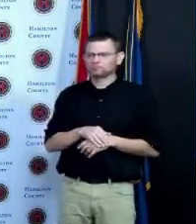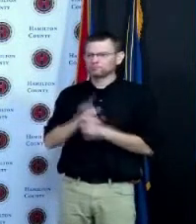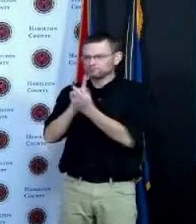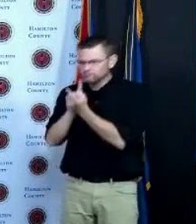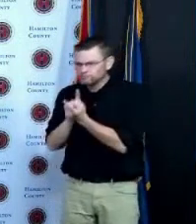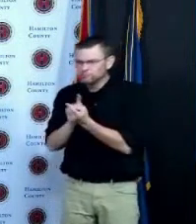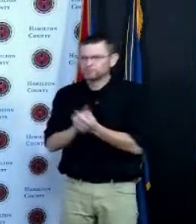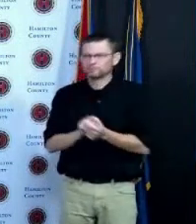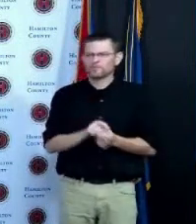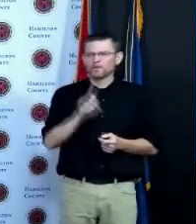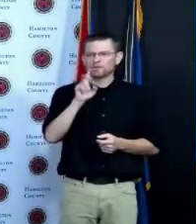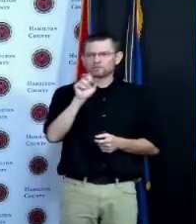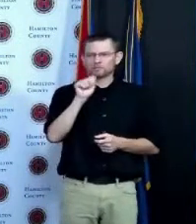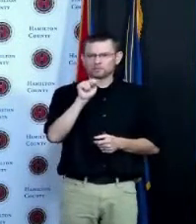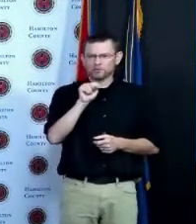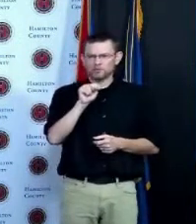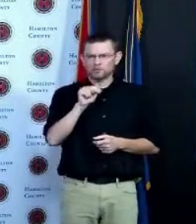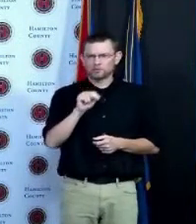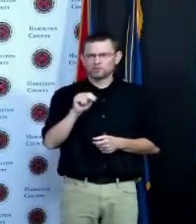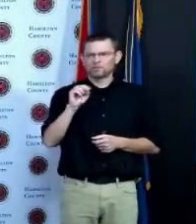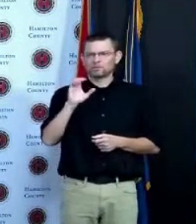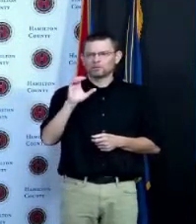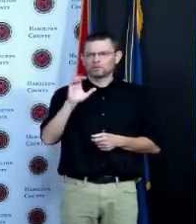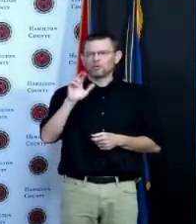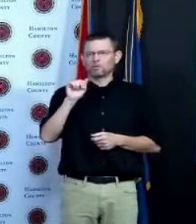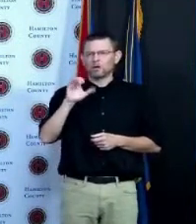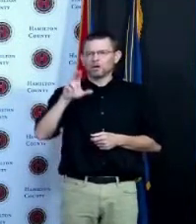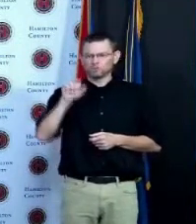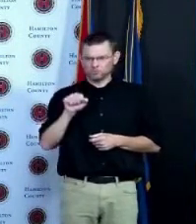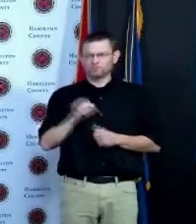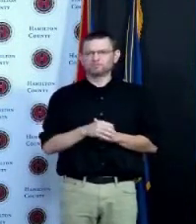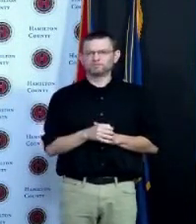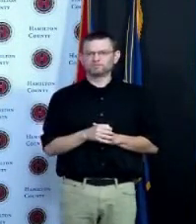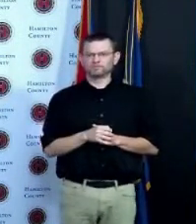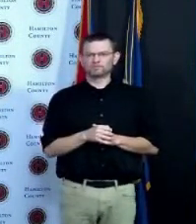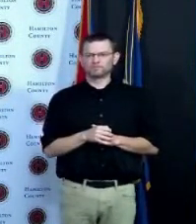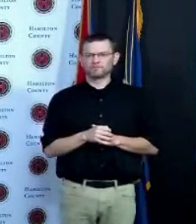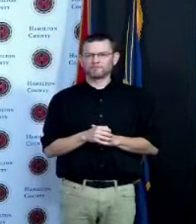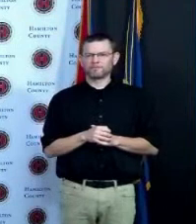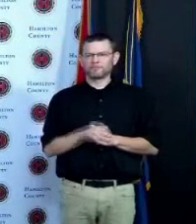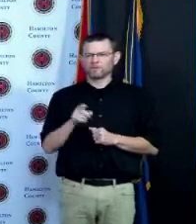other docs that I'm close to like Timothy Kremczek and each of them said Willie get it done so if